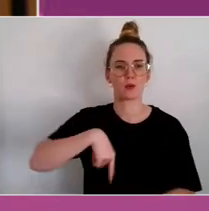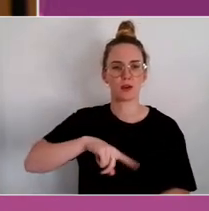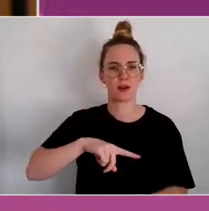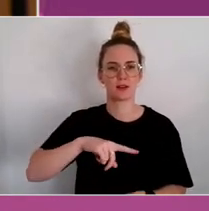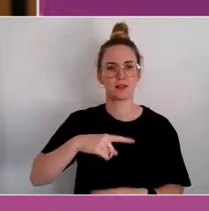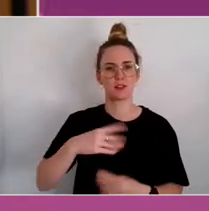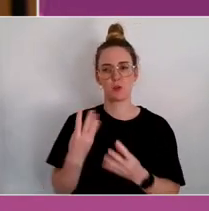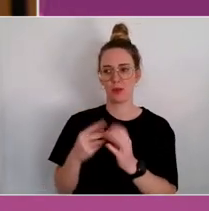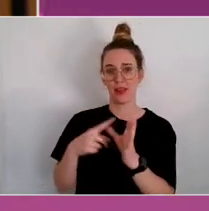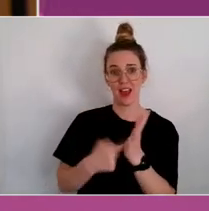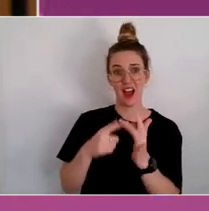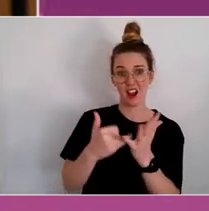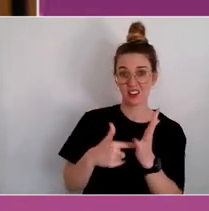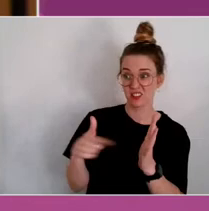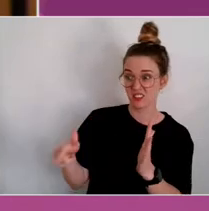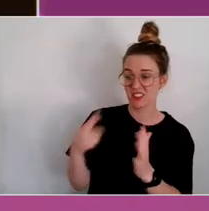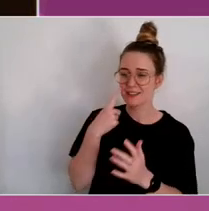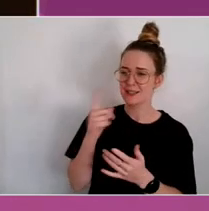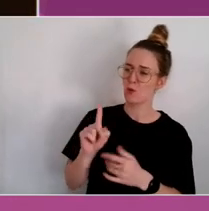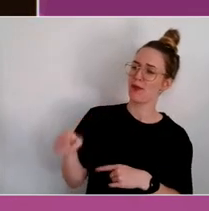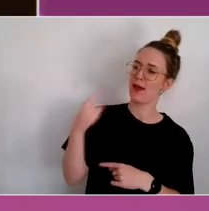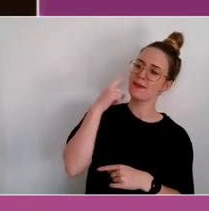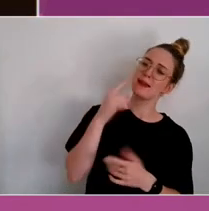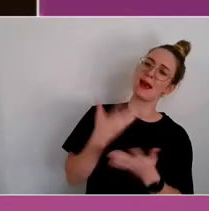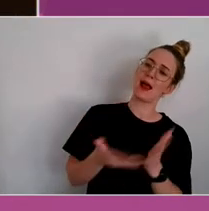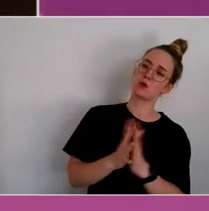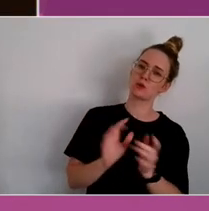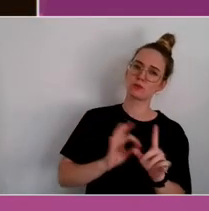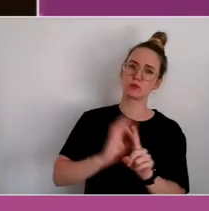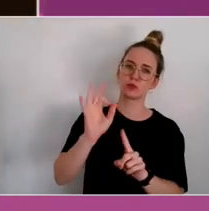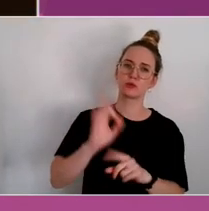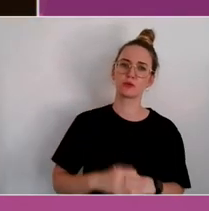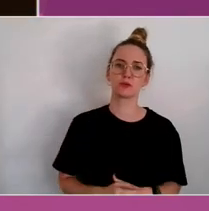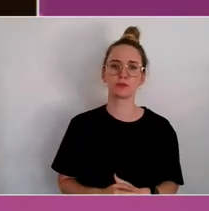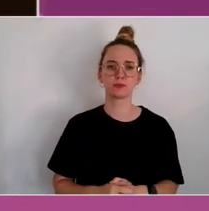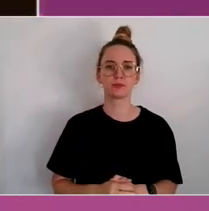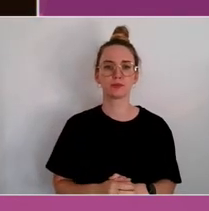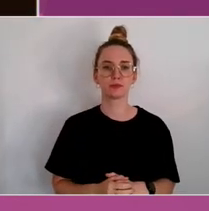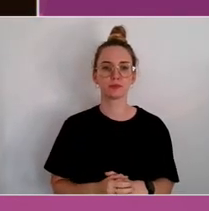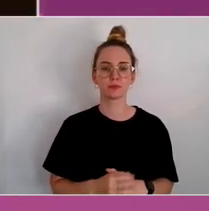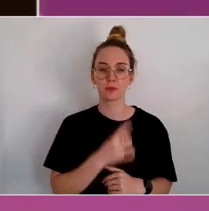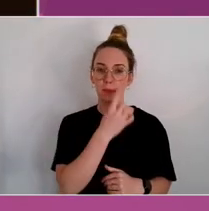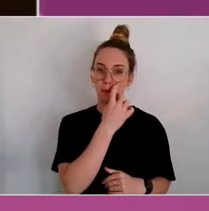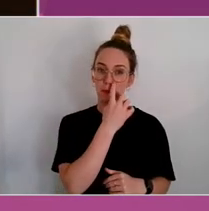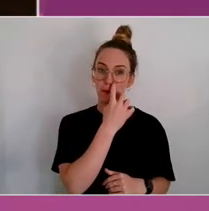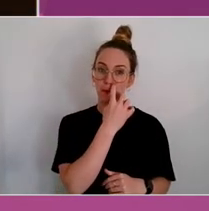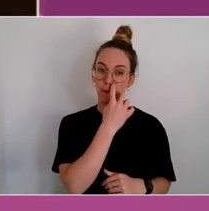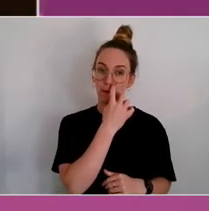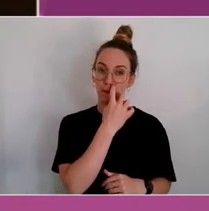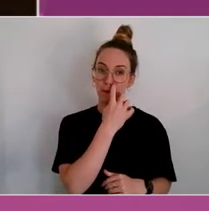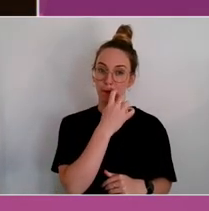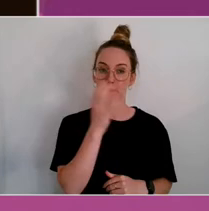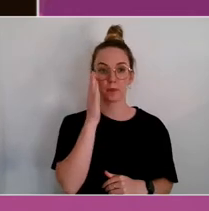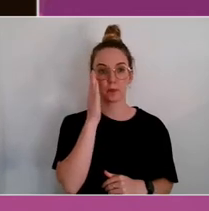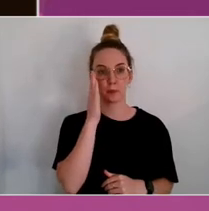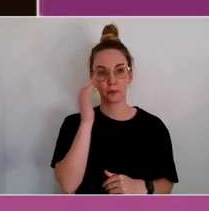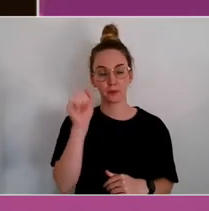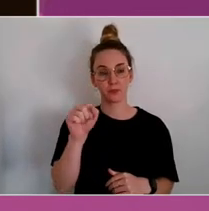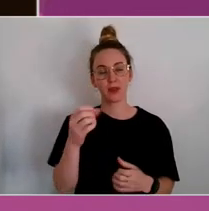To give people a sense of the pathway for development of this, there's